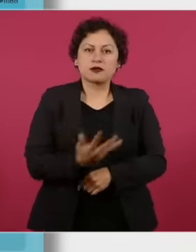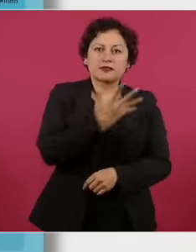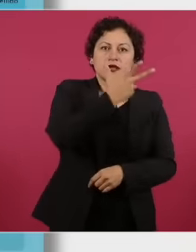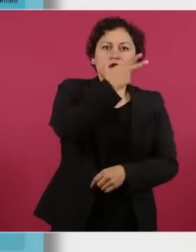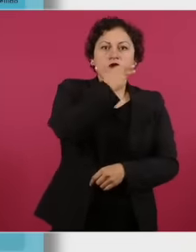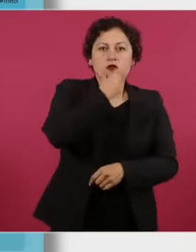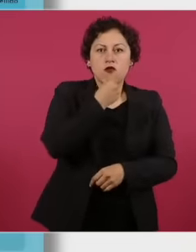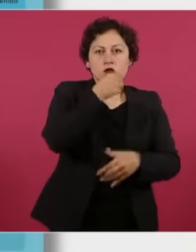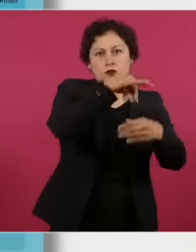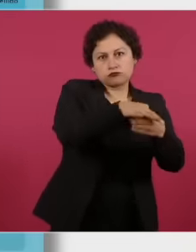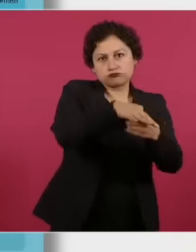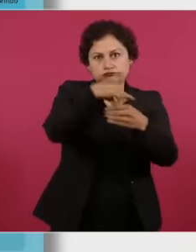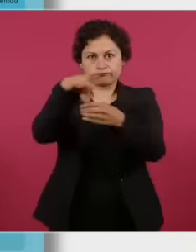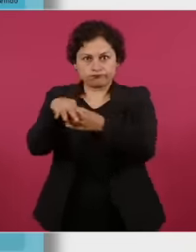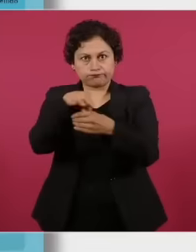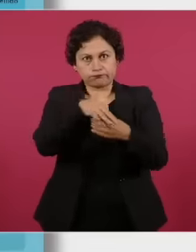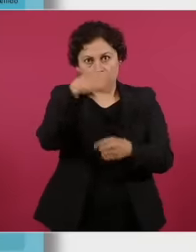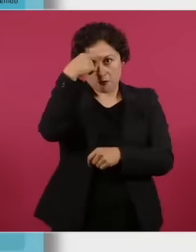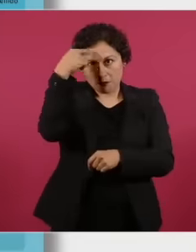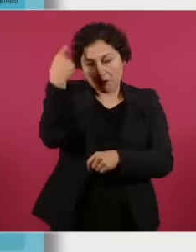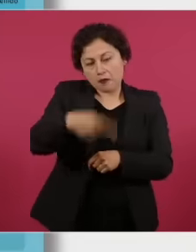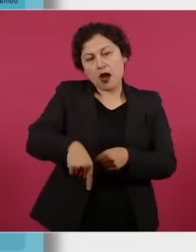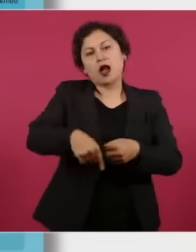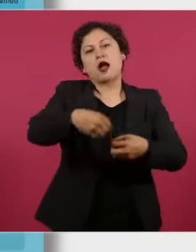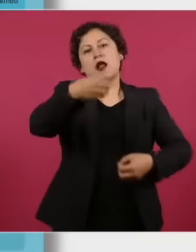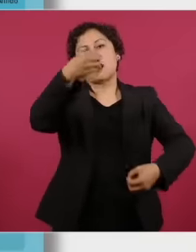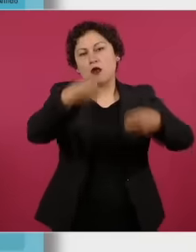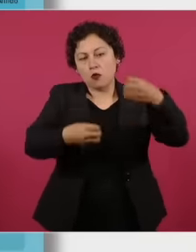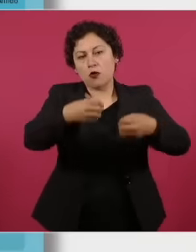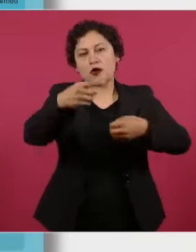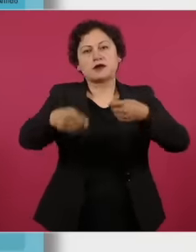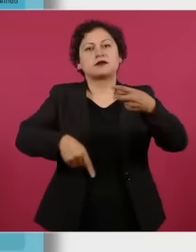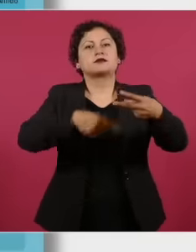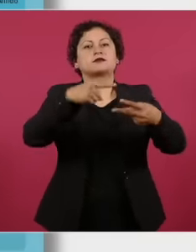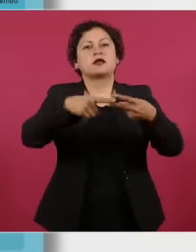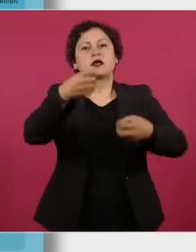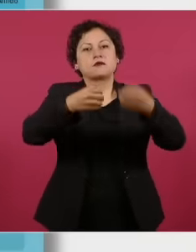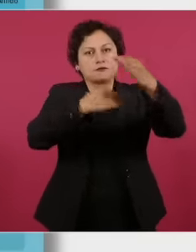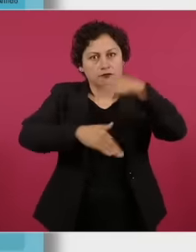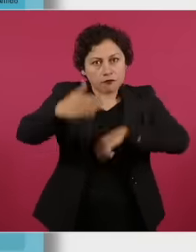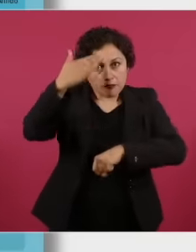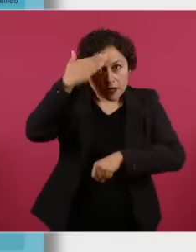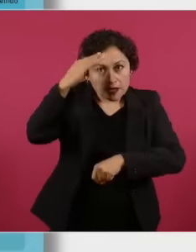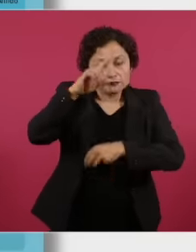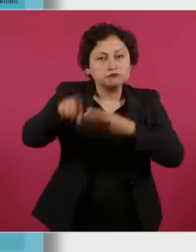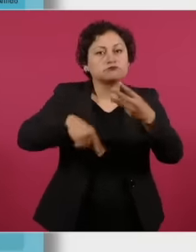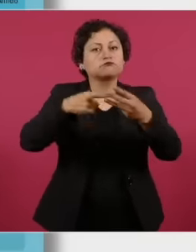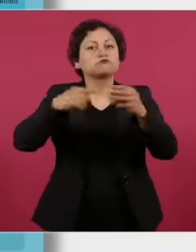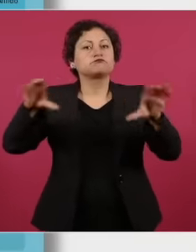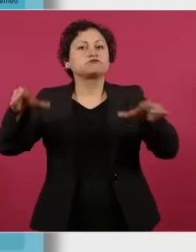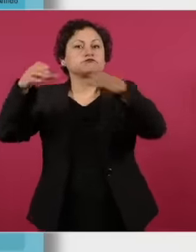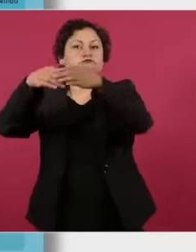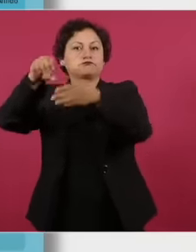case of judges, in the case of magistrates, in the case of ministers, we will have to vote for nine